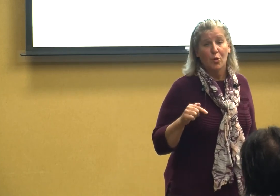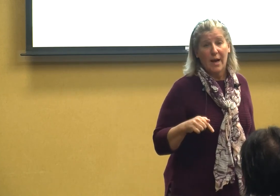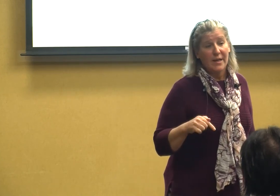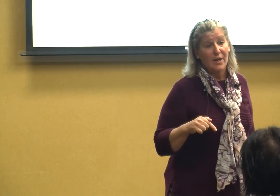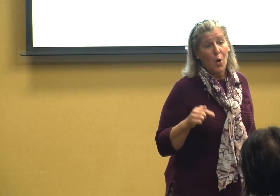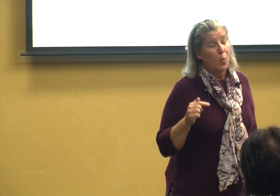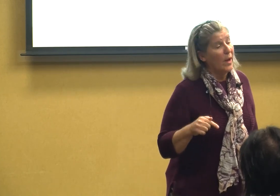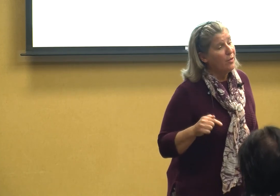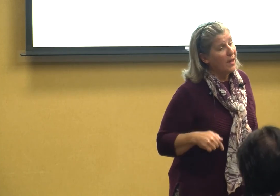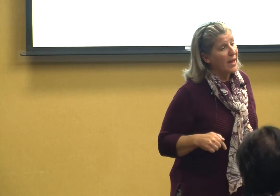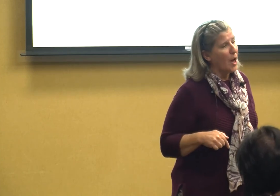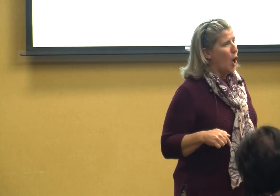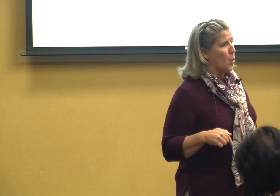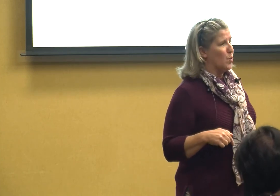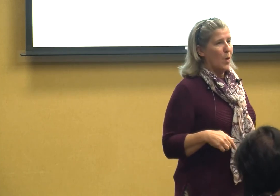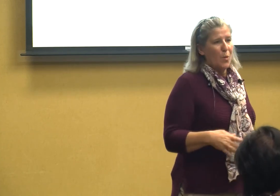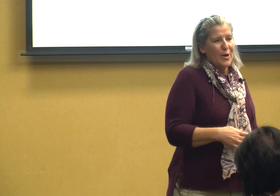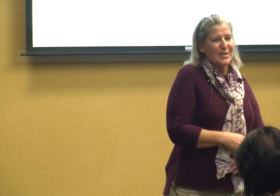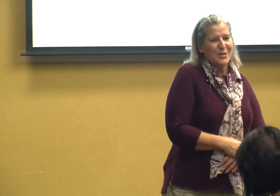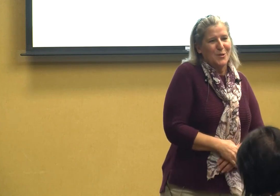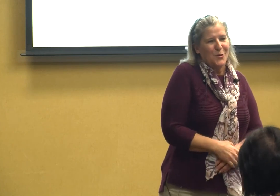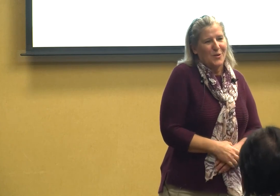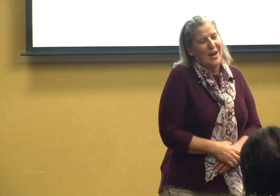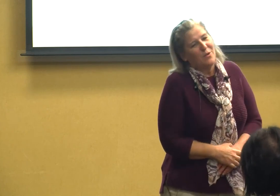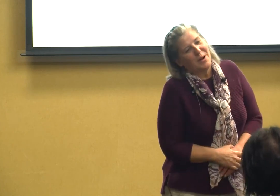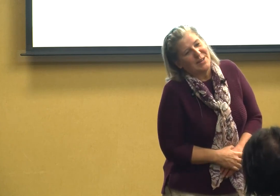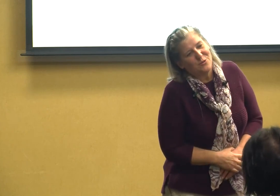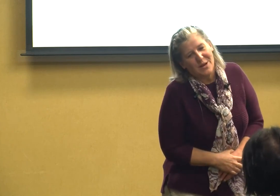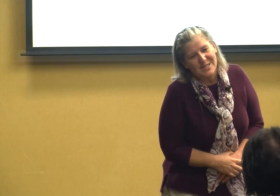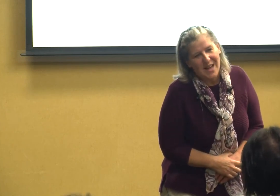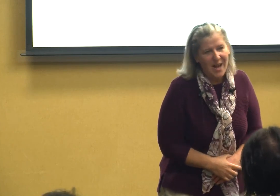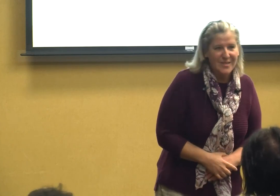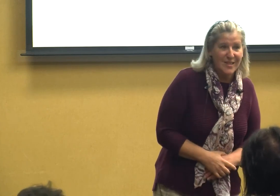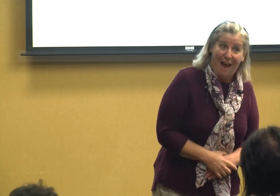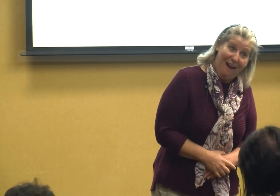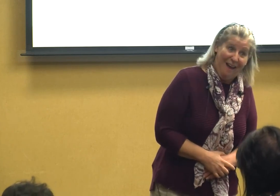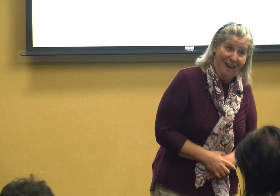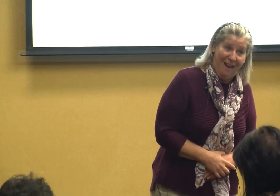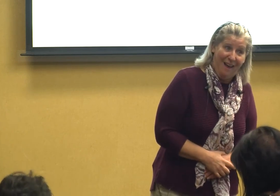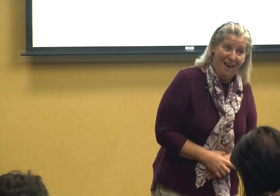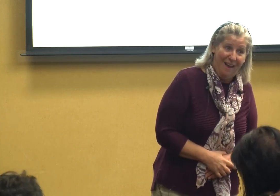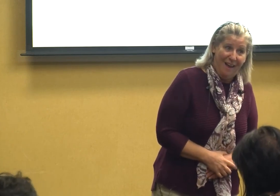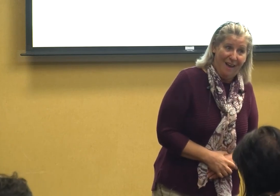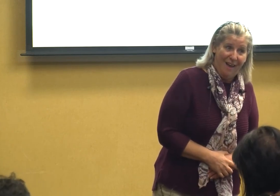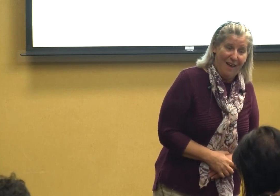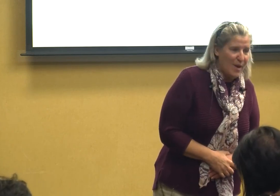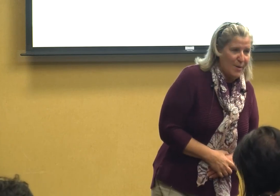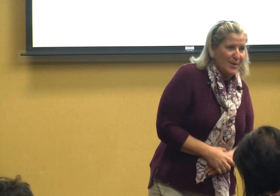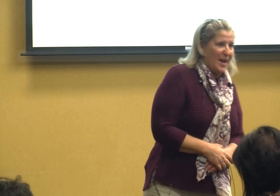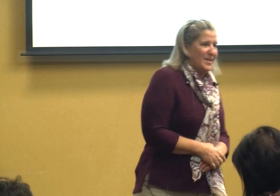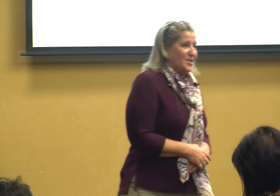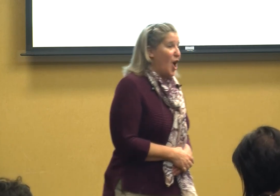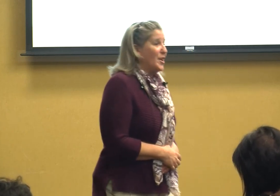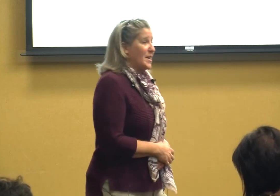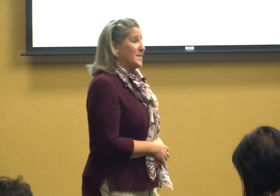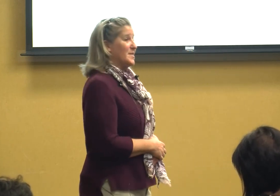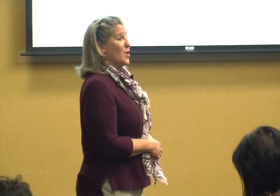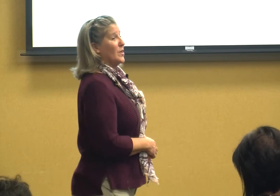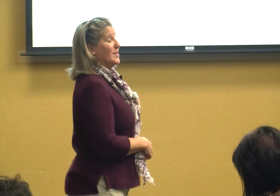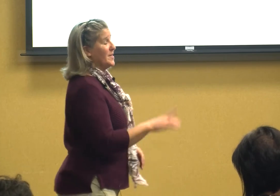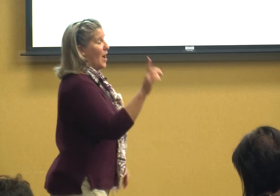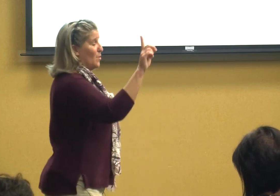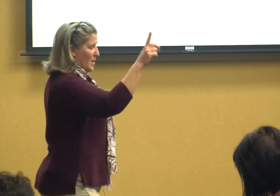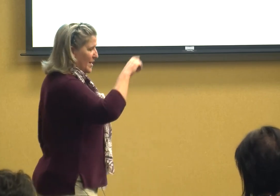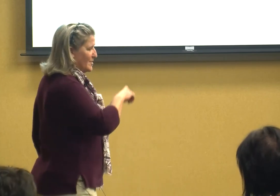granted we think oh well we're in school everybody trusts us and it's not necessarily so and I'll